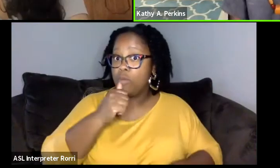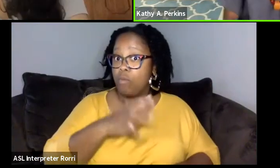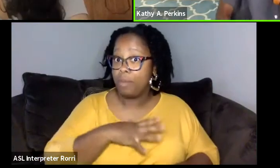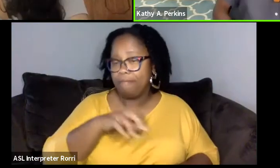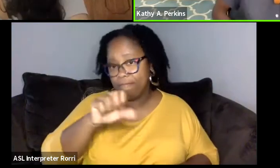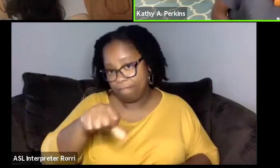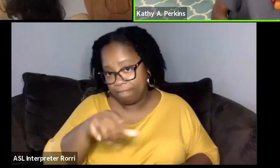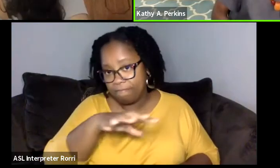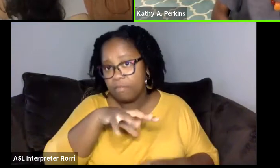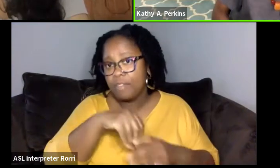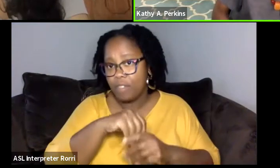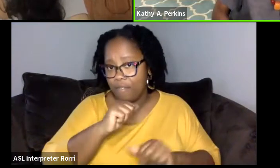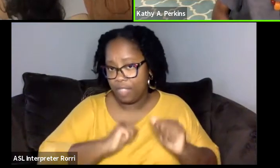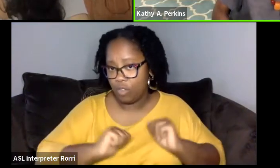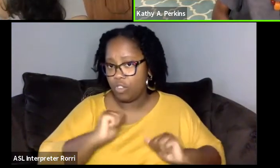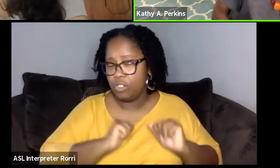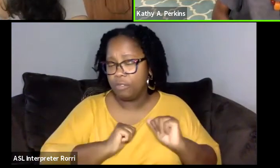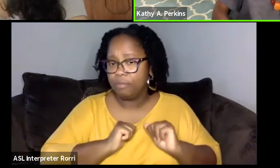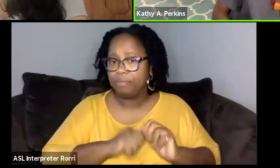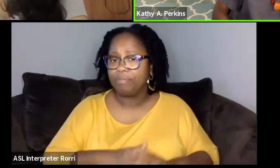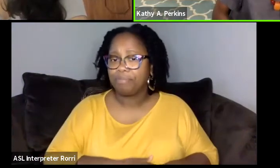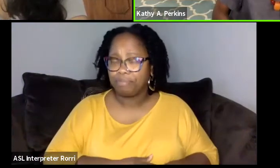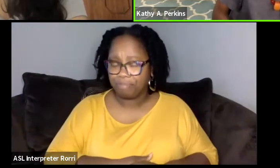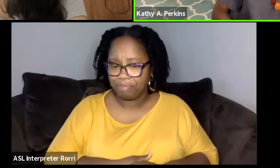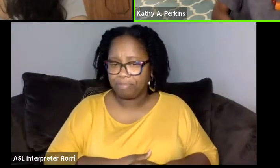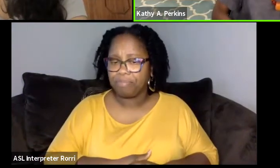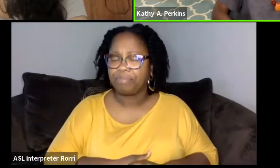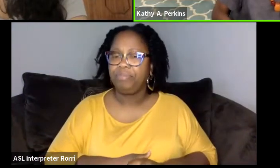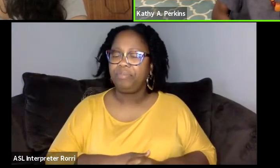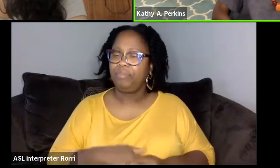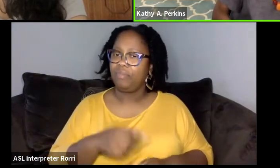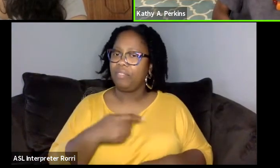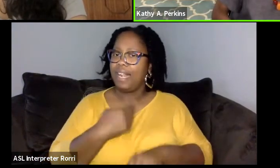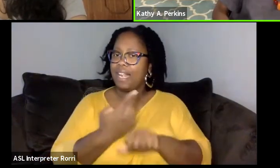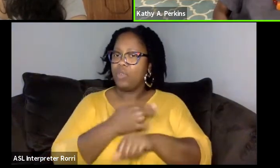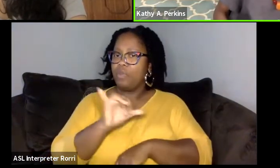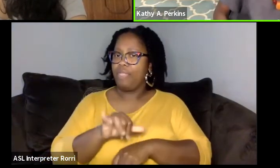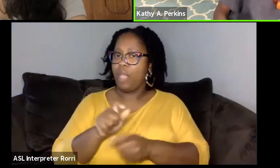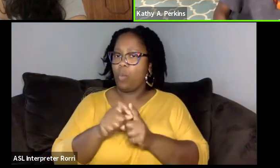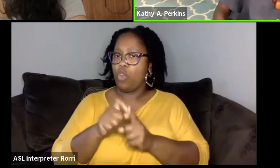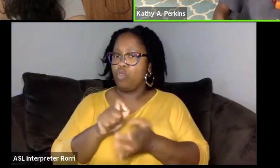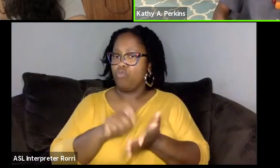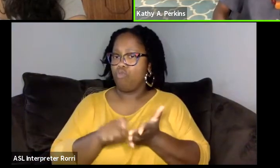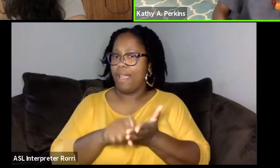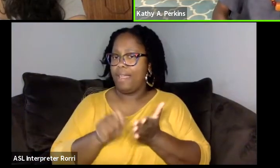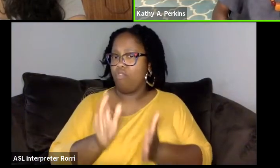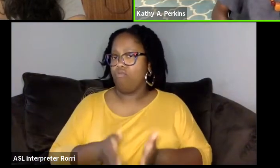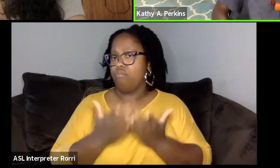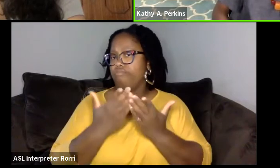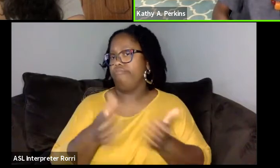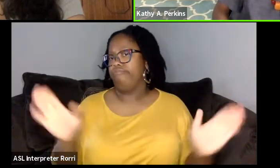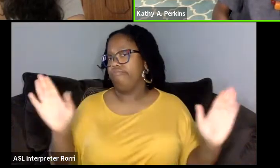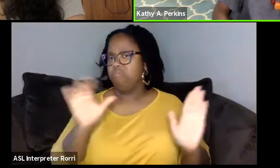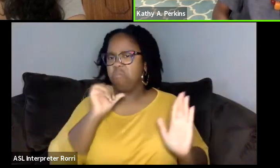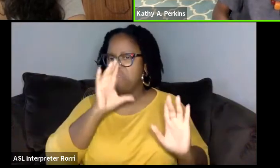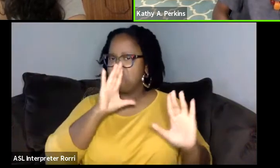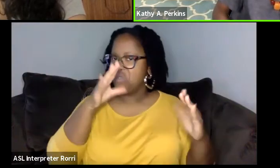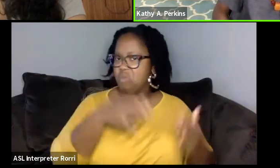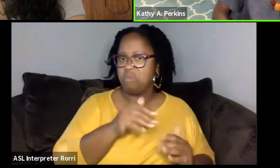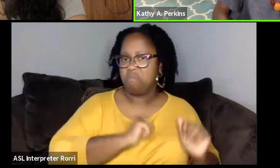and I use writers because, and it's really interesting. I've done a way with the word play rights